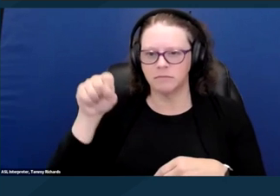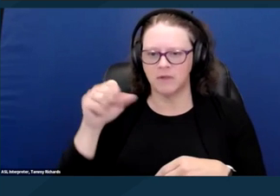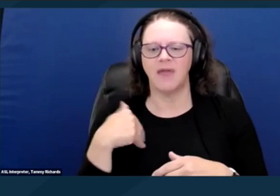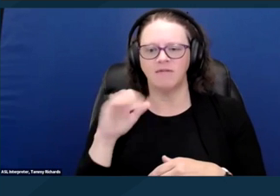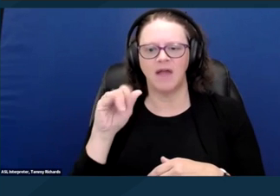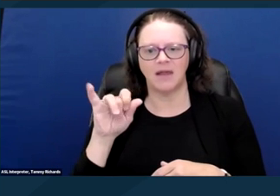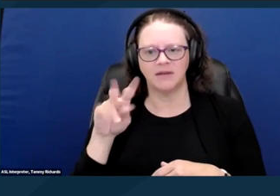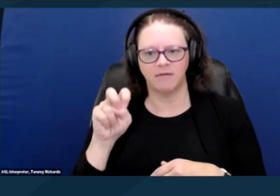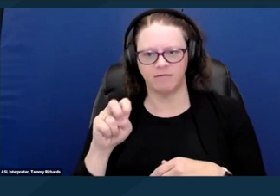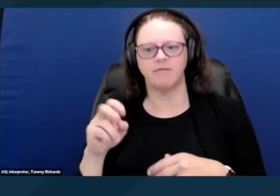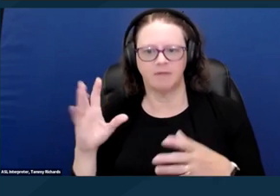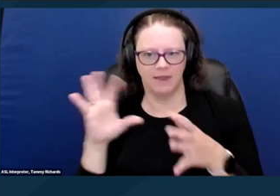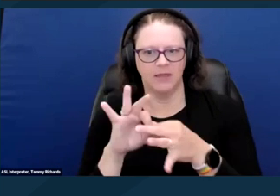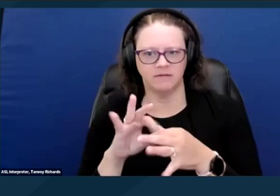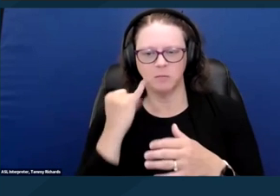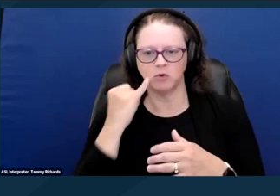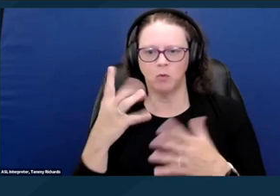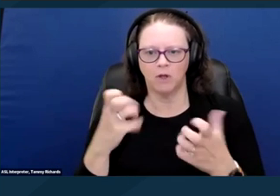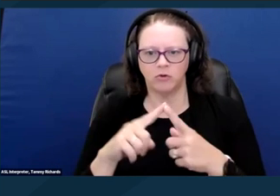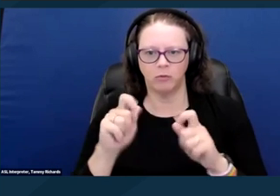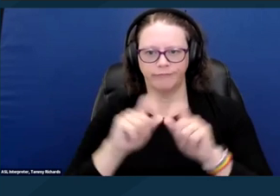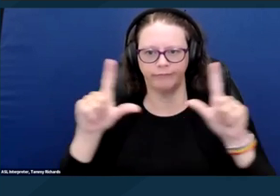you'll be able to access them yourself. Next slide please.